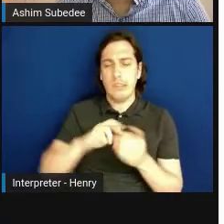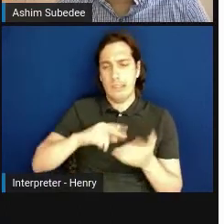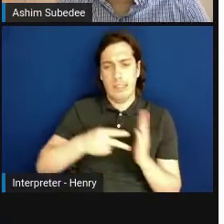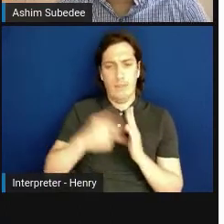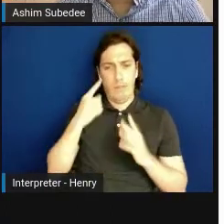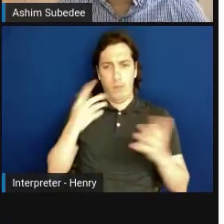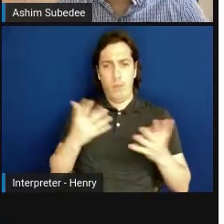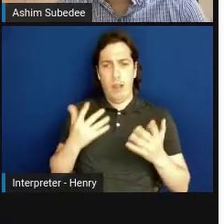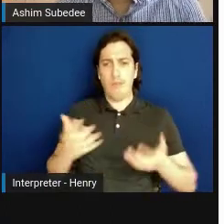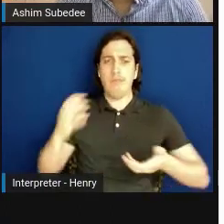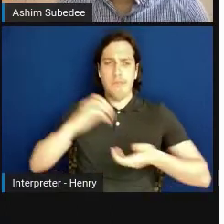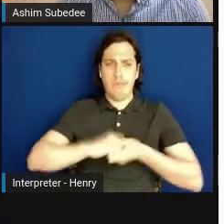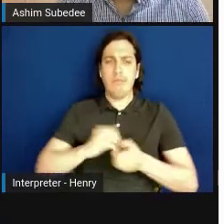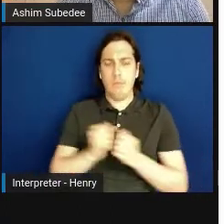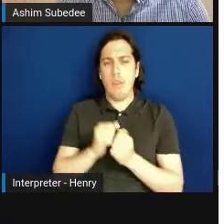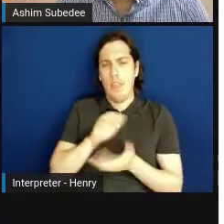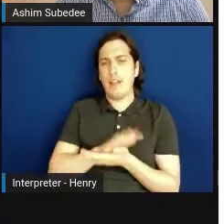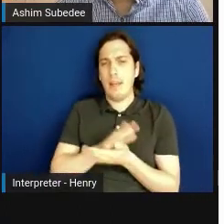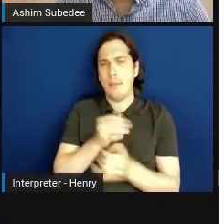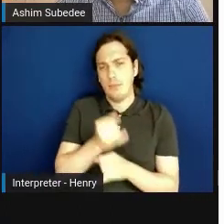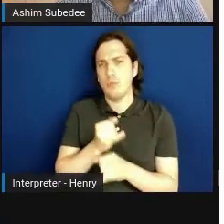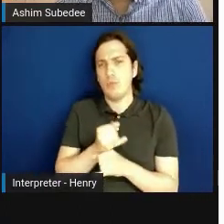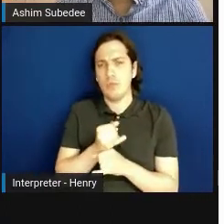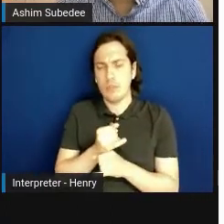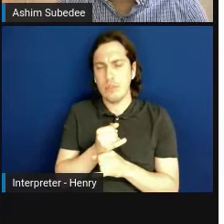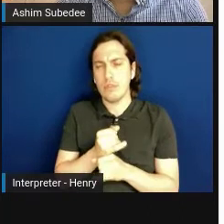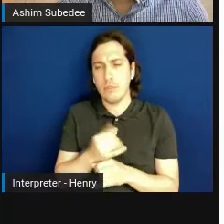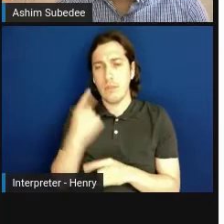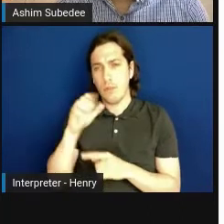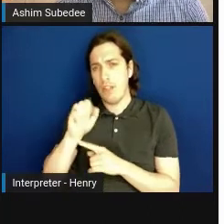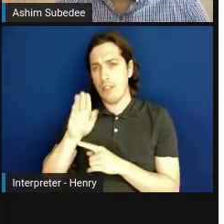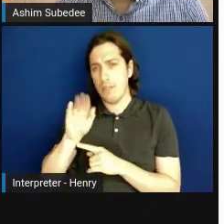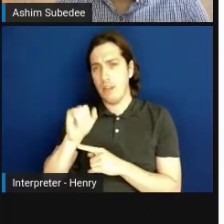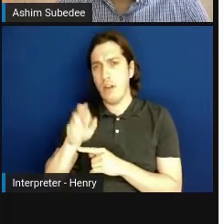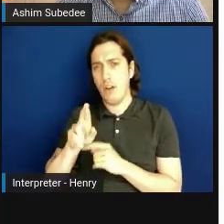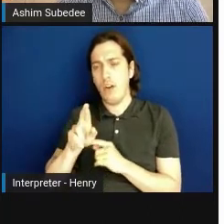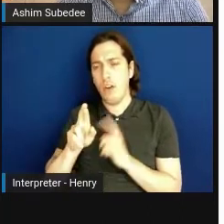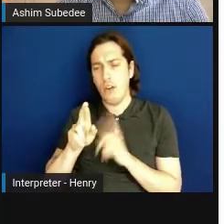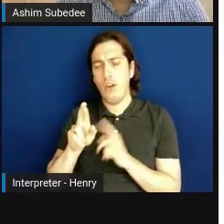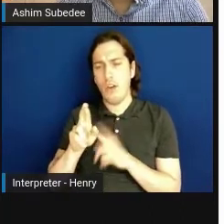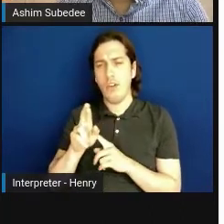with academic institutions. And for SBIR as well, for Phase I,